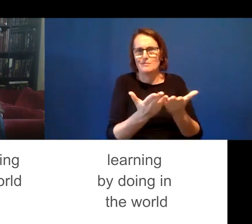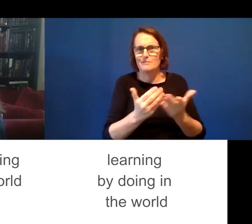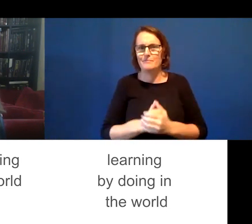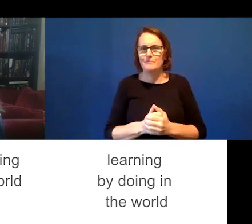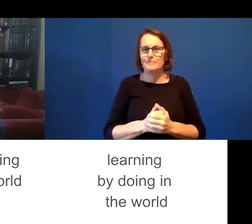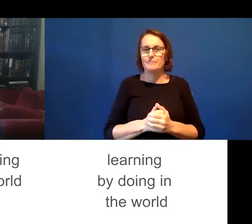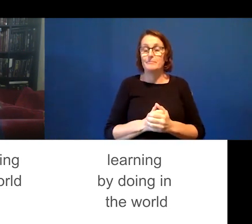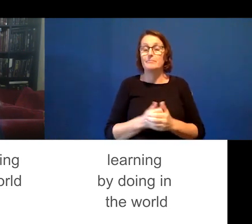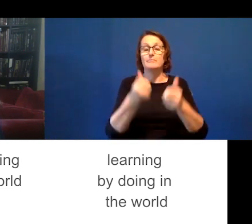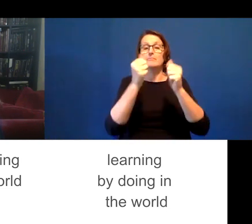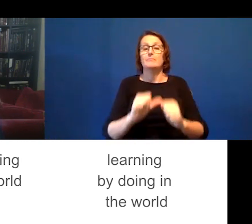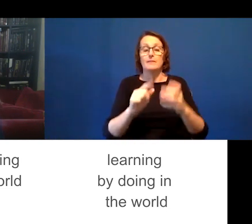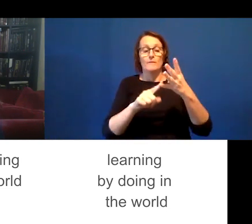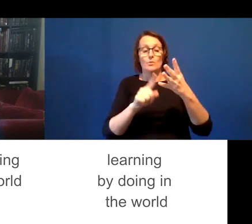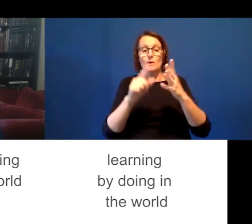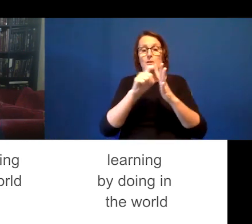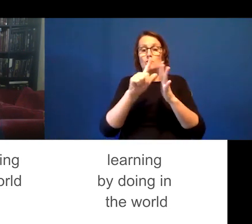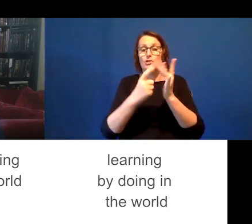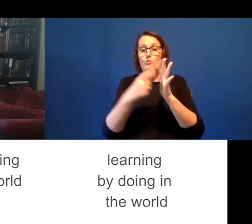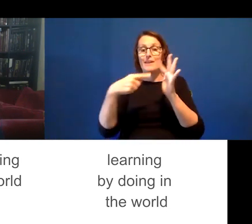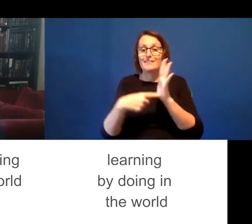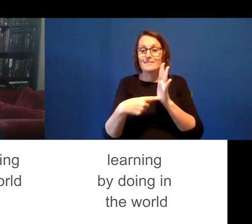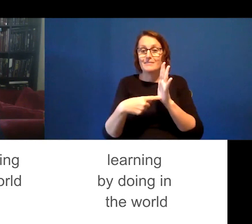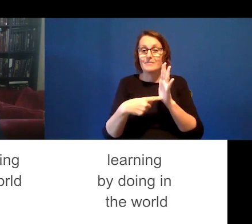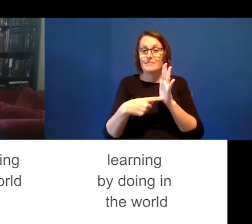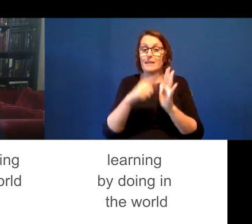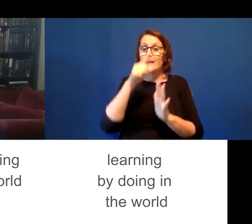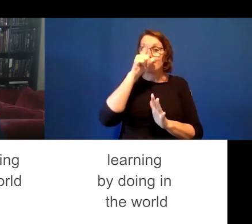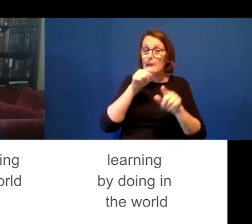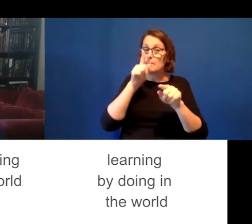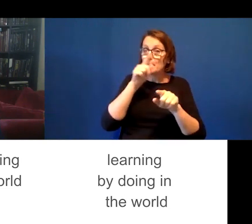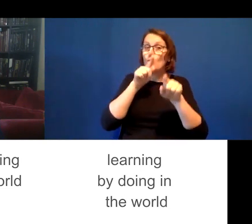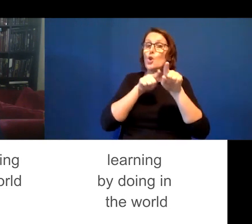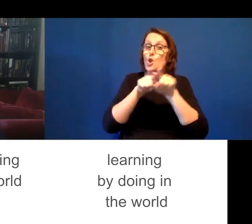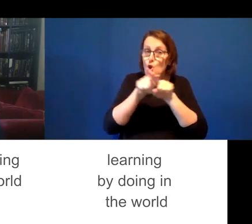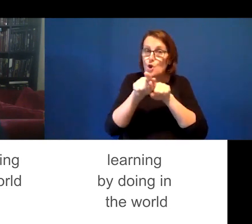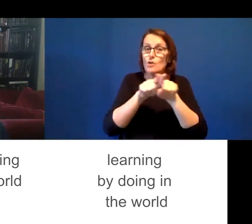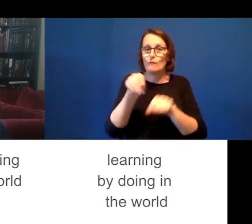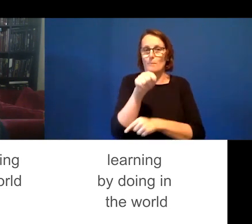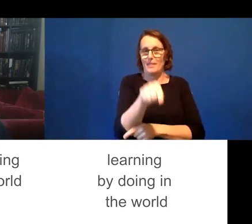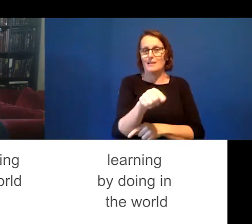And direct. Are people able to learn what they want, what they